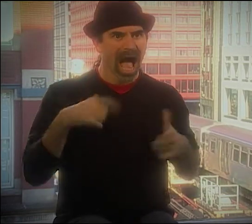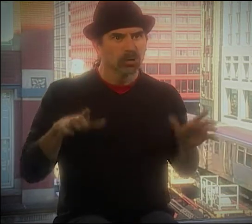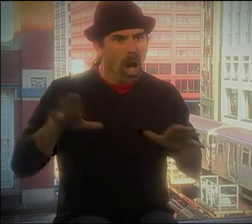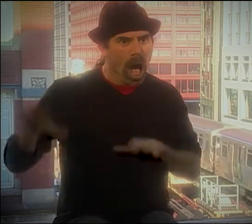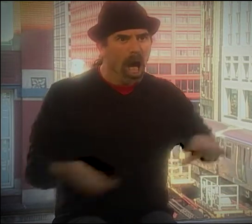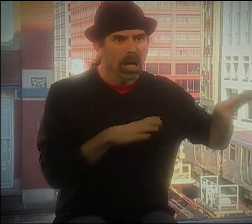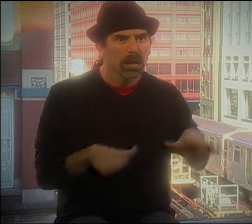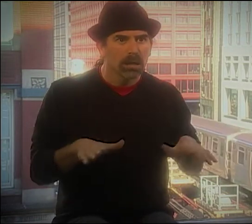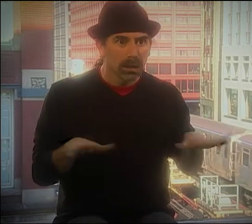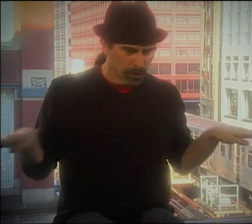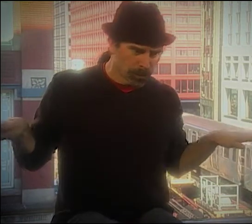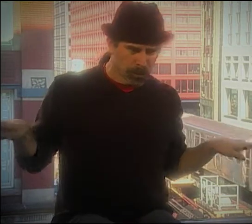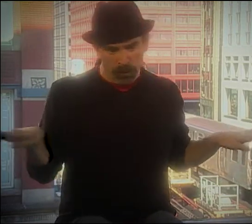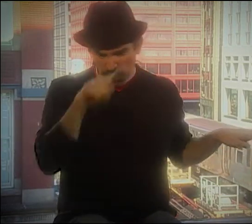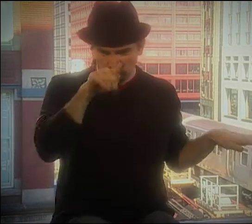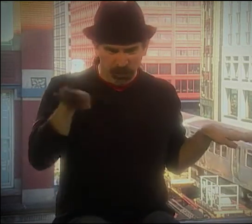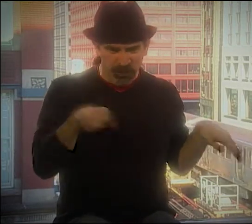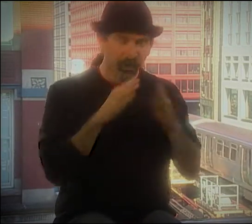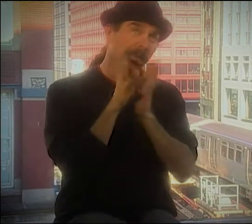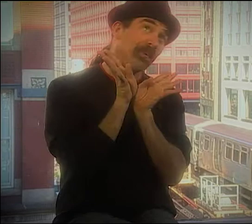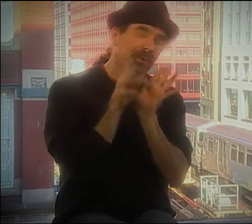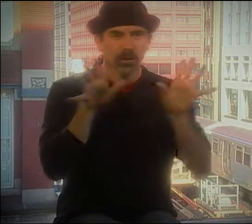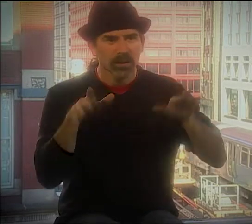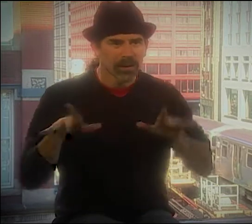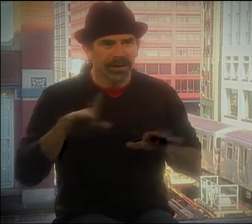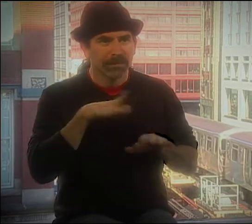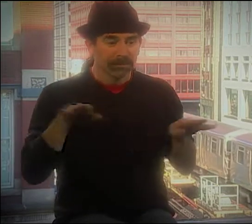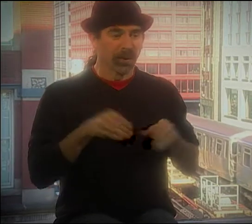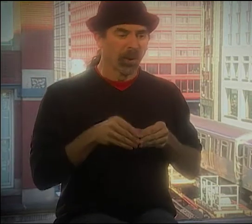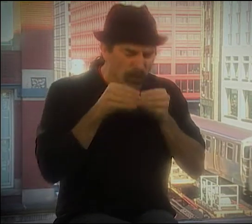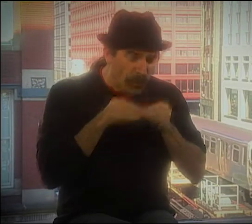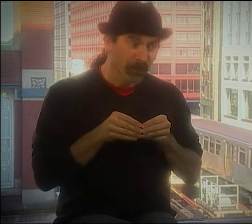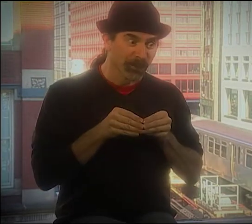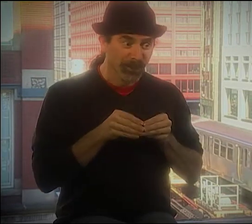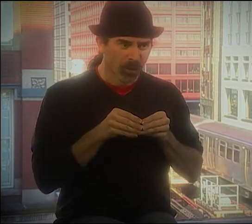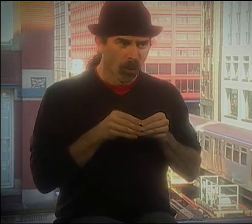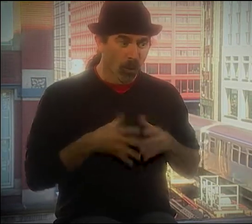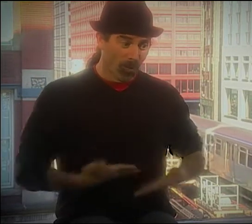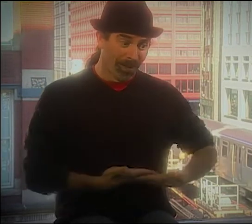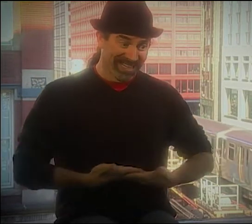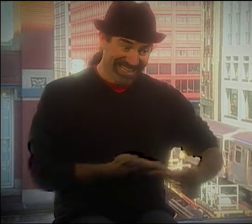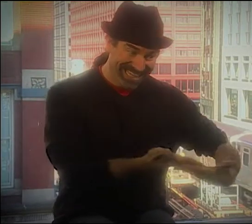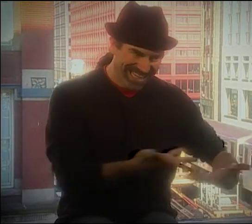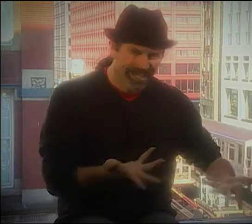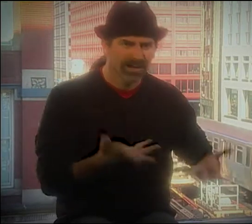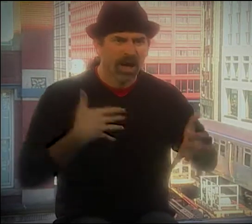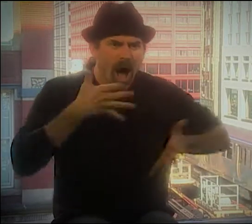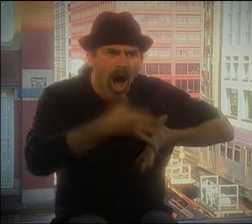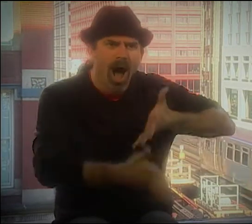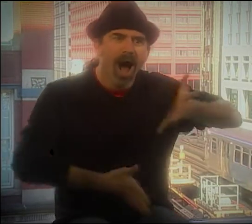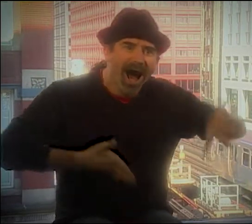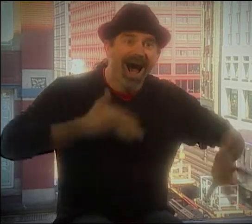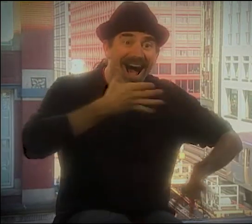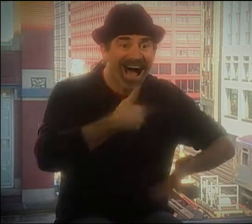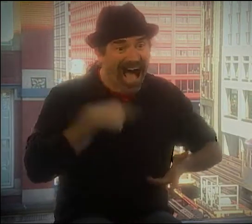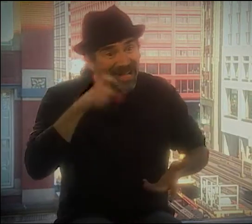I WOULD ACT IT OUT. I'D BE LIKE THE LITTLE BIRD IN THE FLOWER COLLECTING THE POLLEN, AND THEN THERE'D BE A BABY.